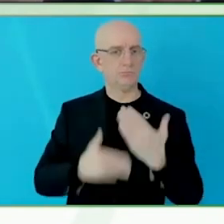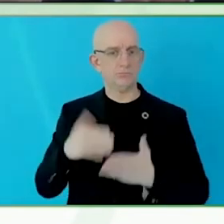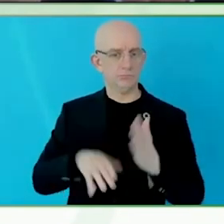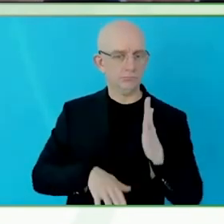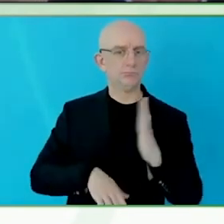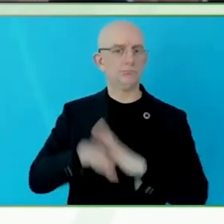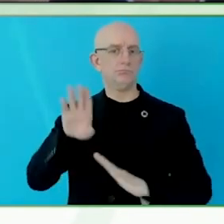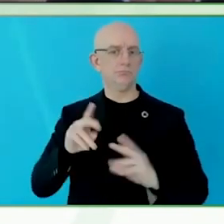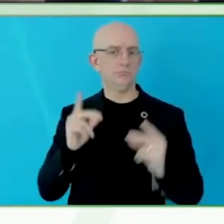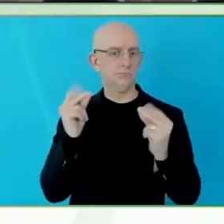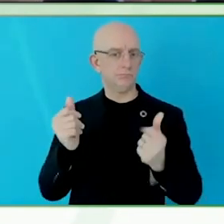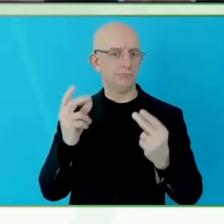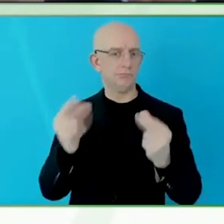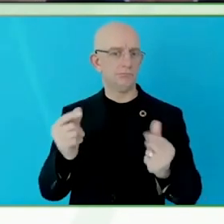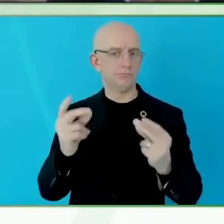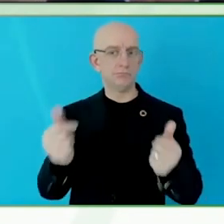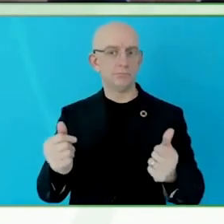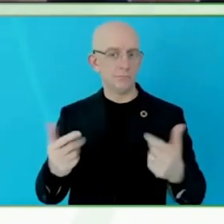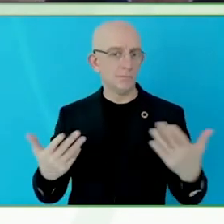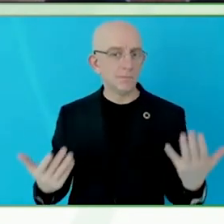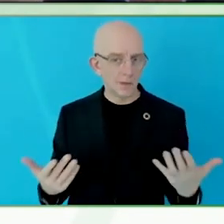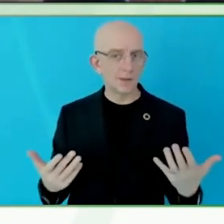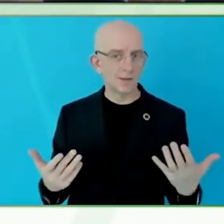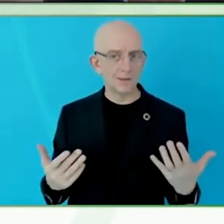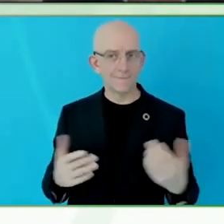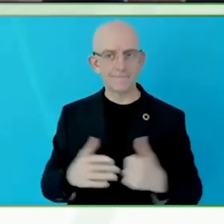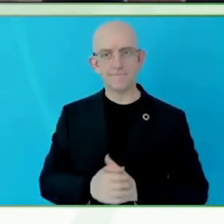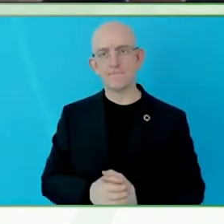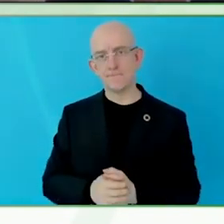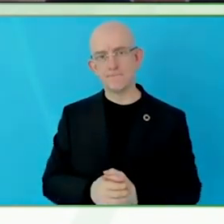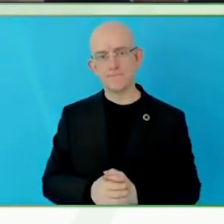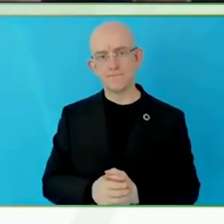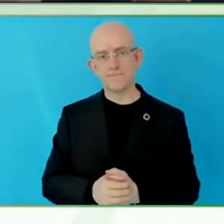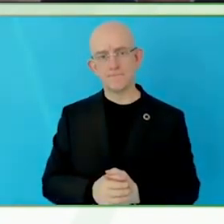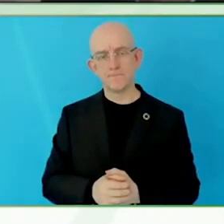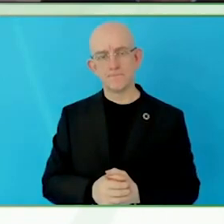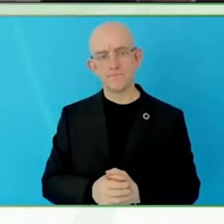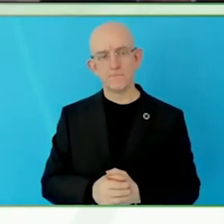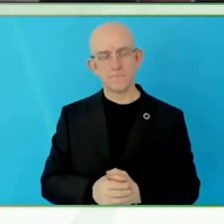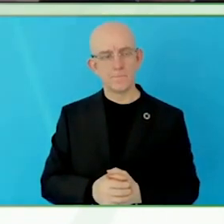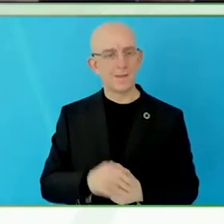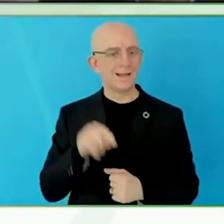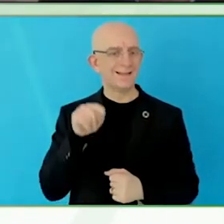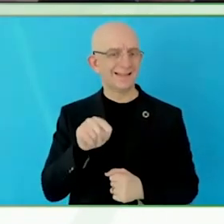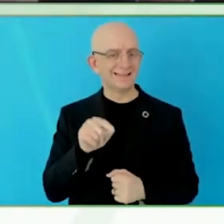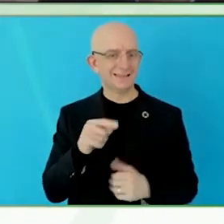Especially in science, when time is – the people who decided to